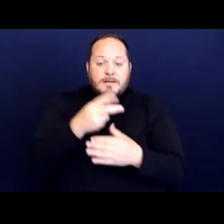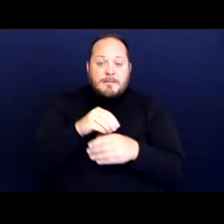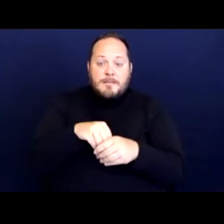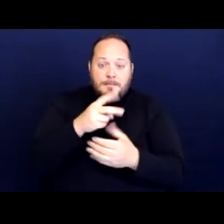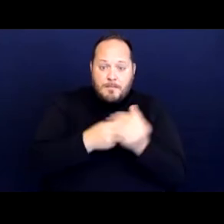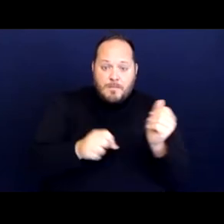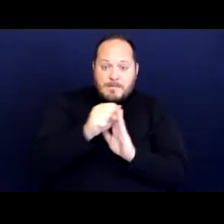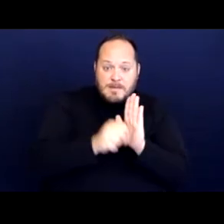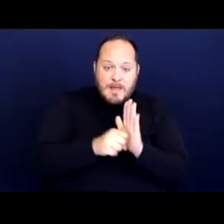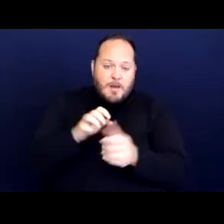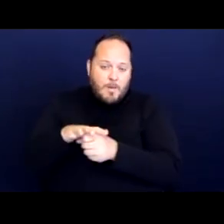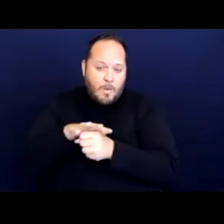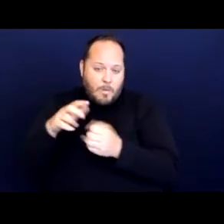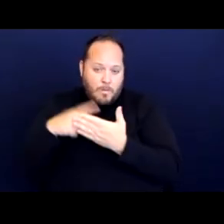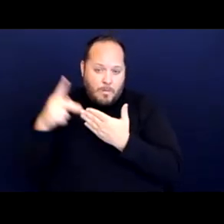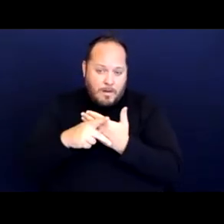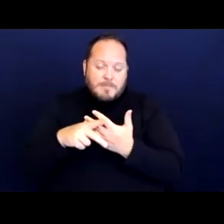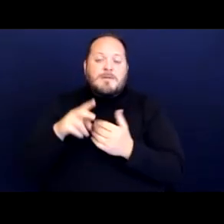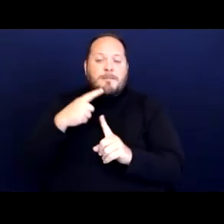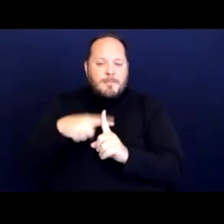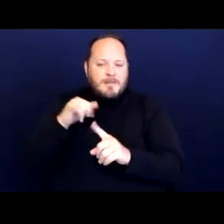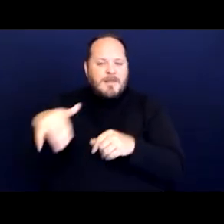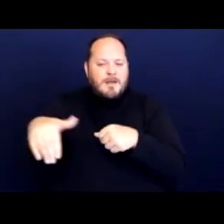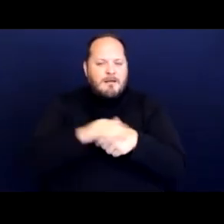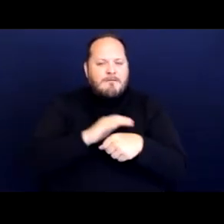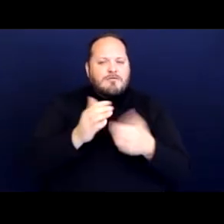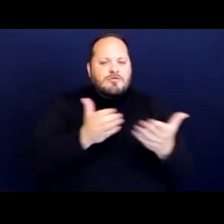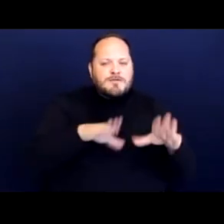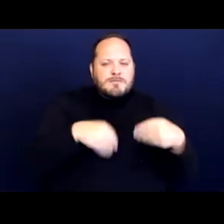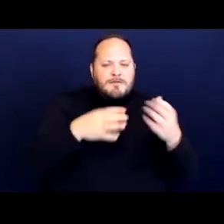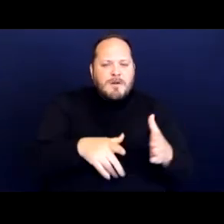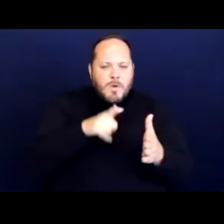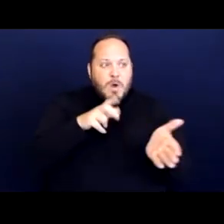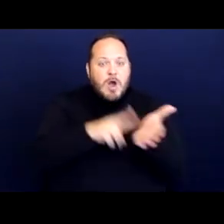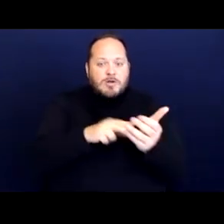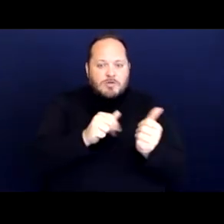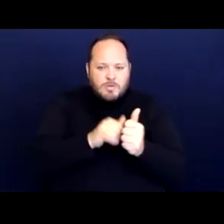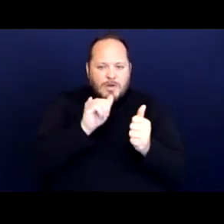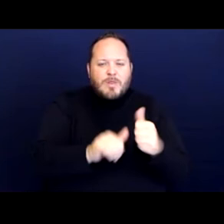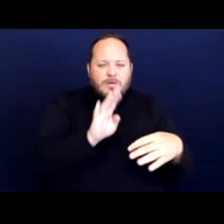and covers service providers that contract with these entities to help administer these programs.